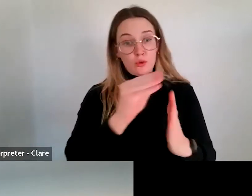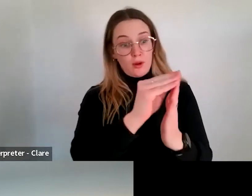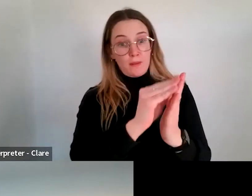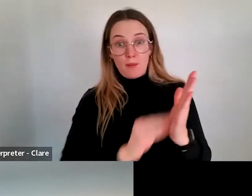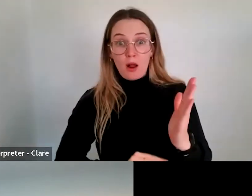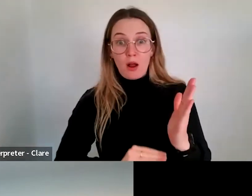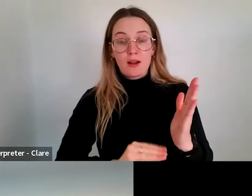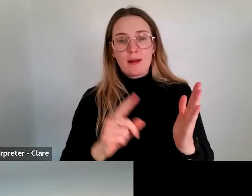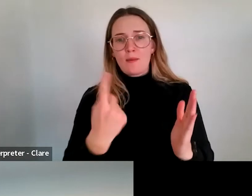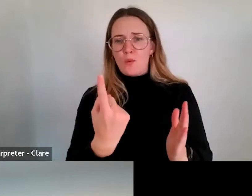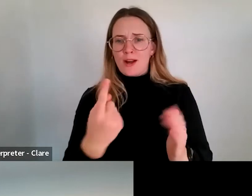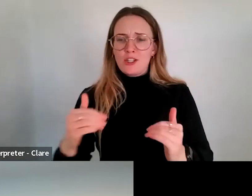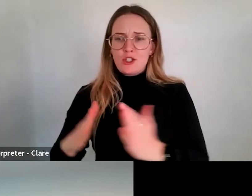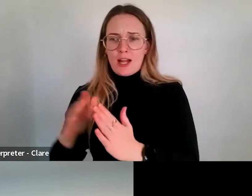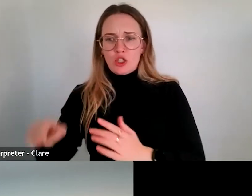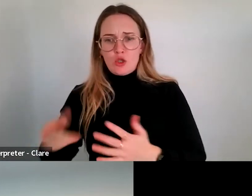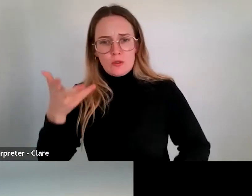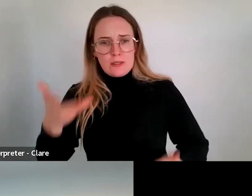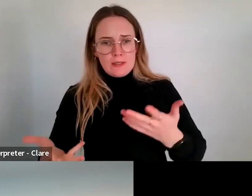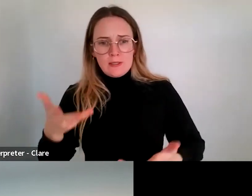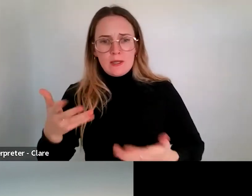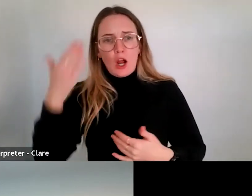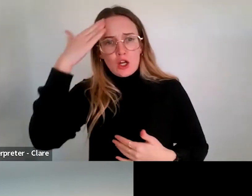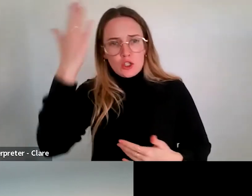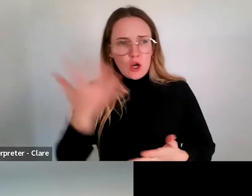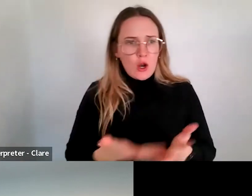you're facing is "I'm not sure where we'll be able to rehearse this at a